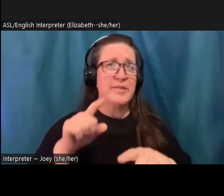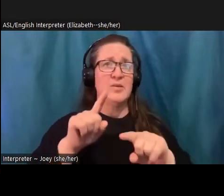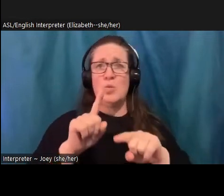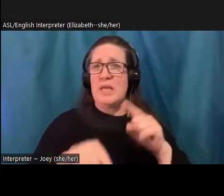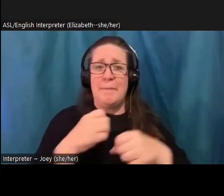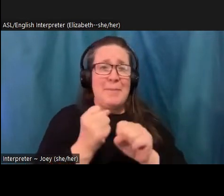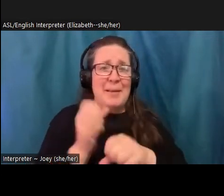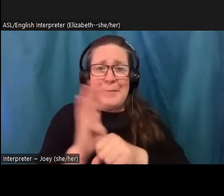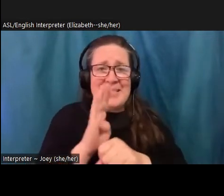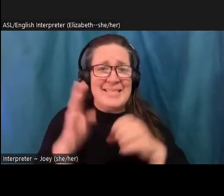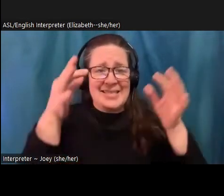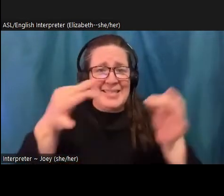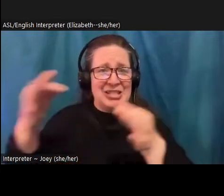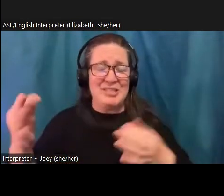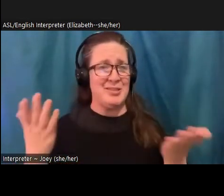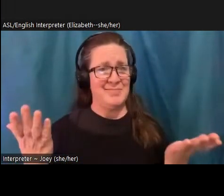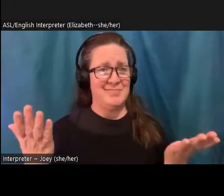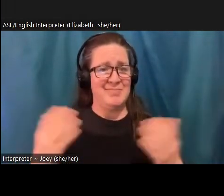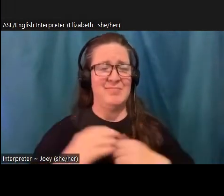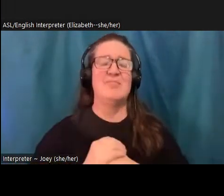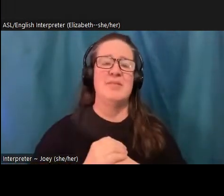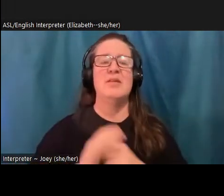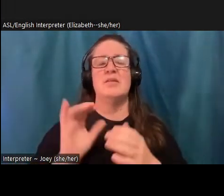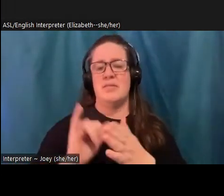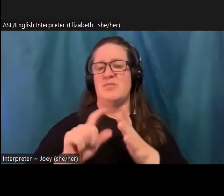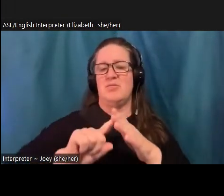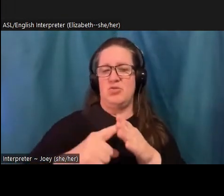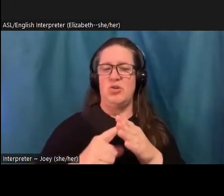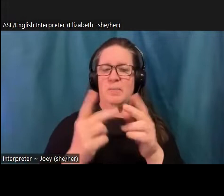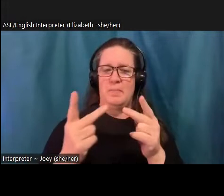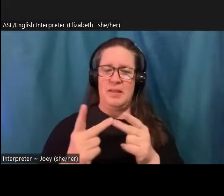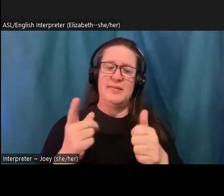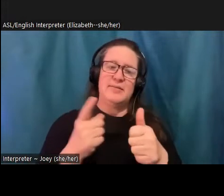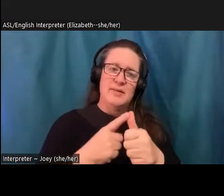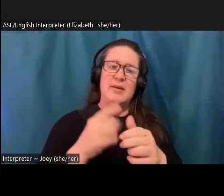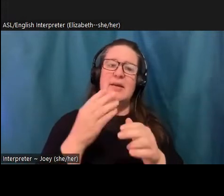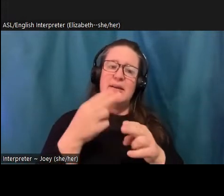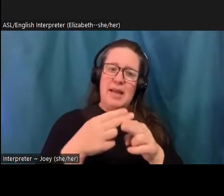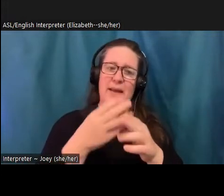Okay, so that's our starting point is naming and acknowledging hard feelings around ecological loss. The